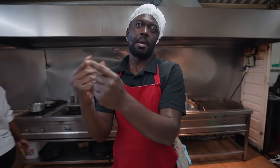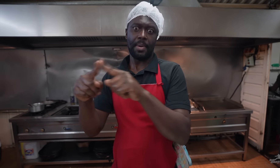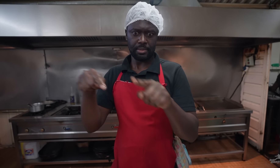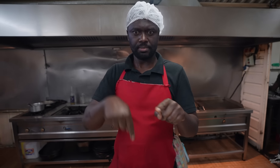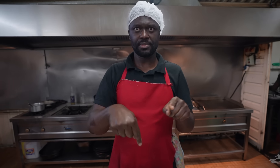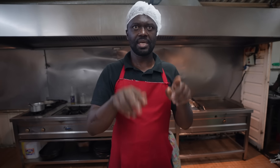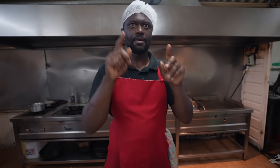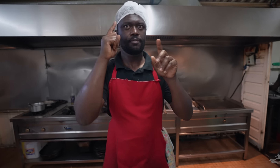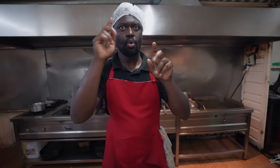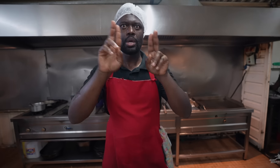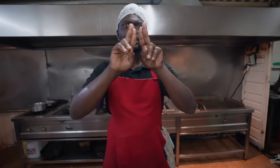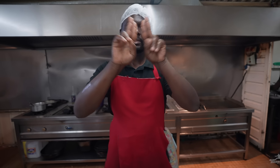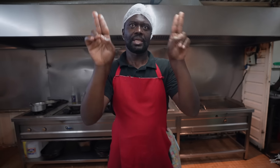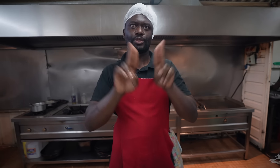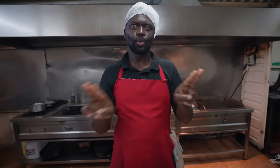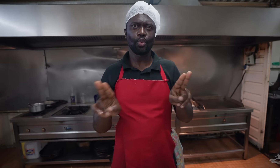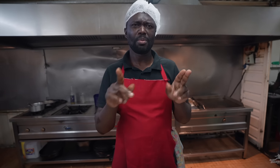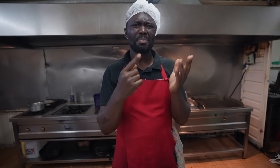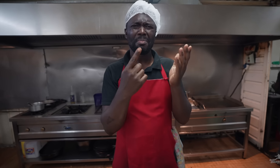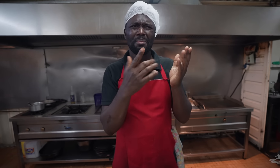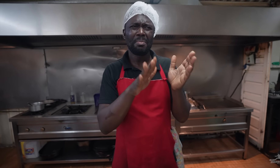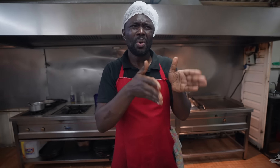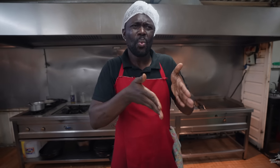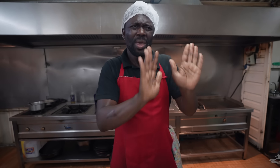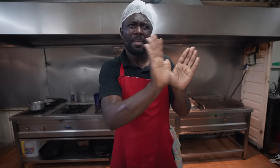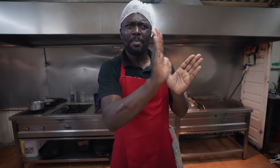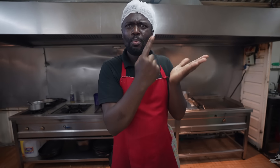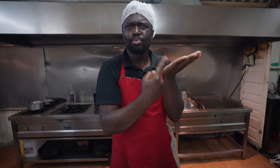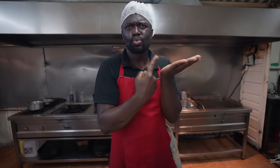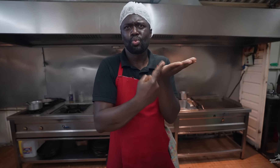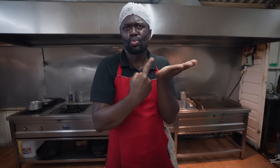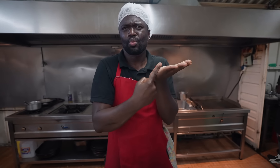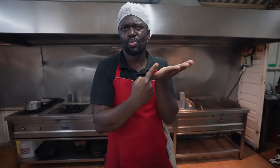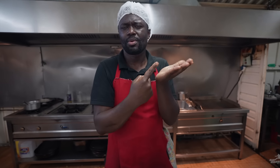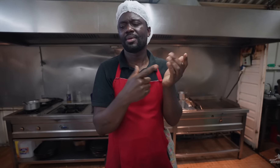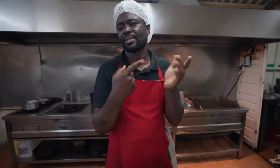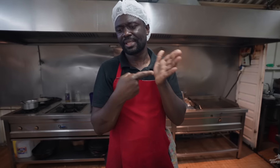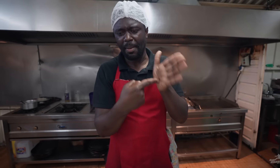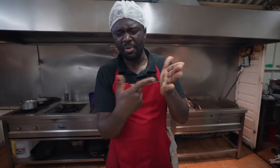Now, I cook international cuisine, for foreigners who visit here,